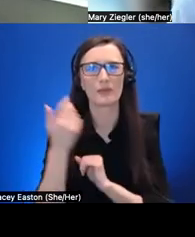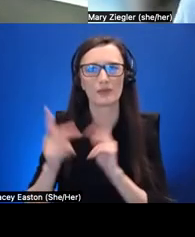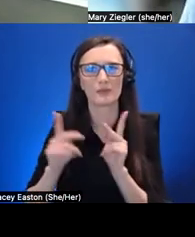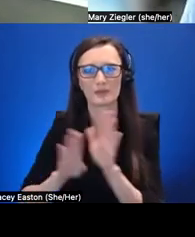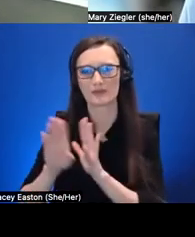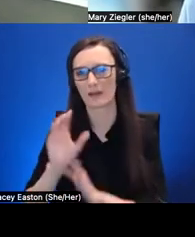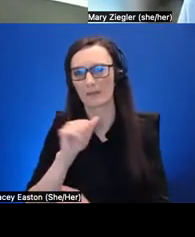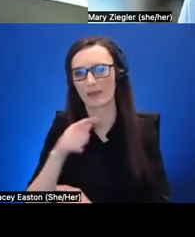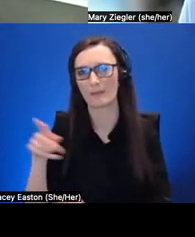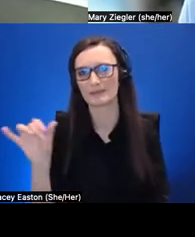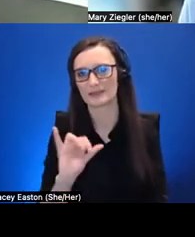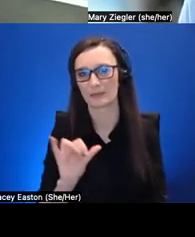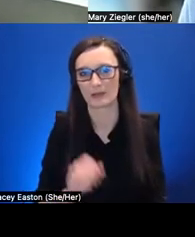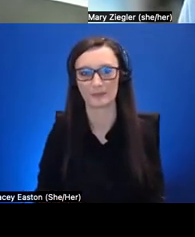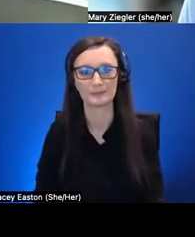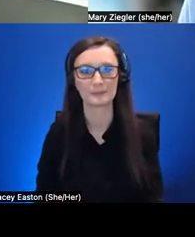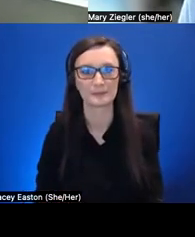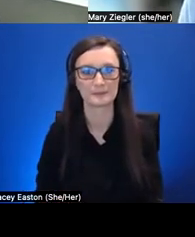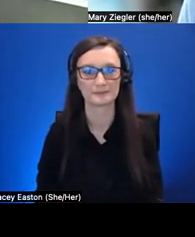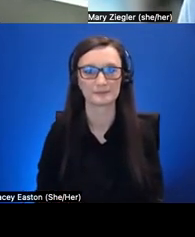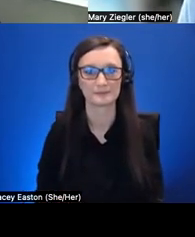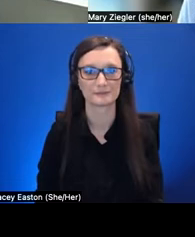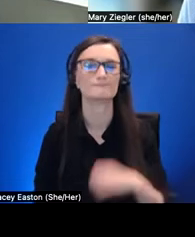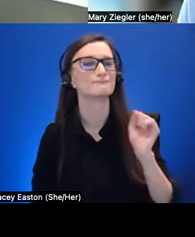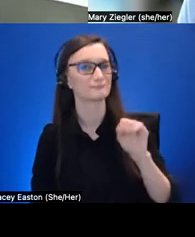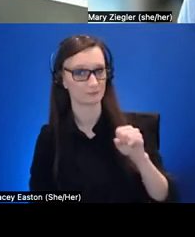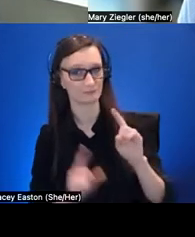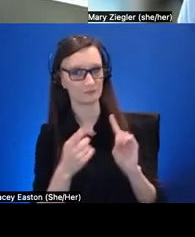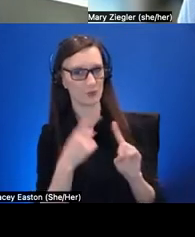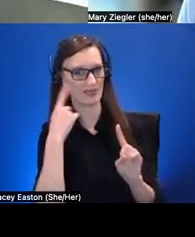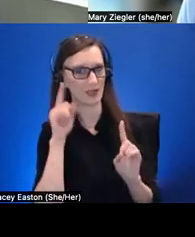yeah actually so that's so when we're thinking about the the modalities for these online courses